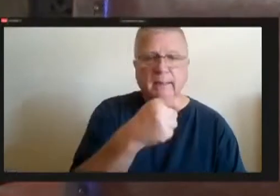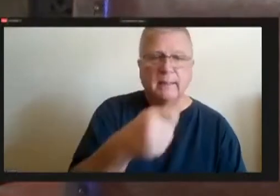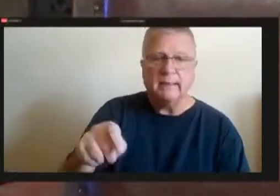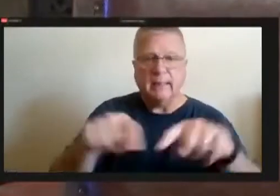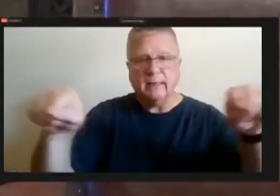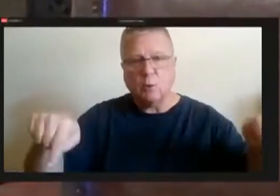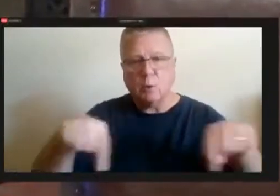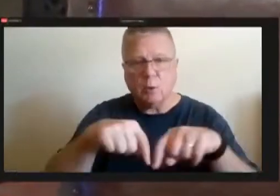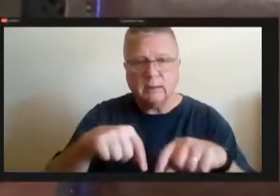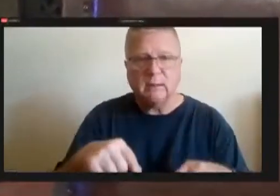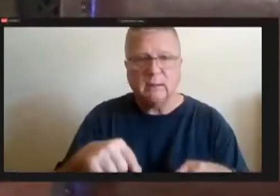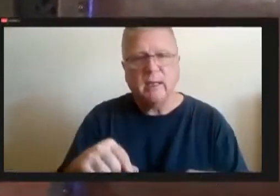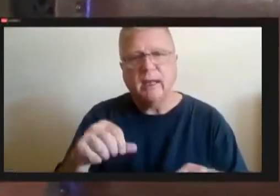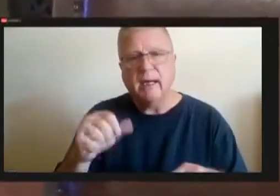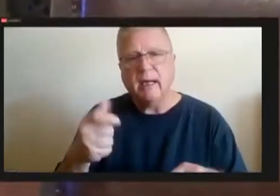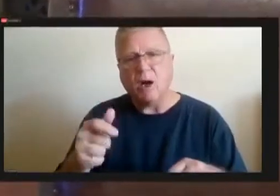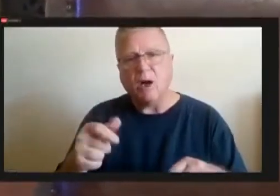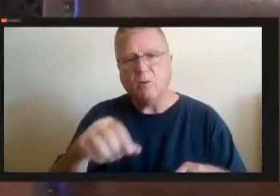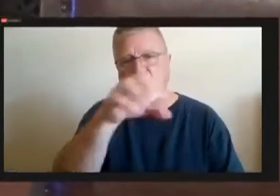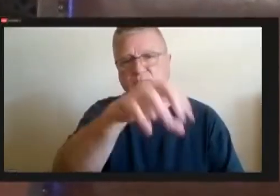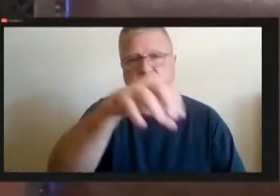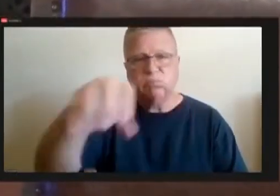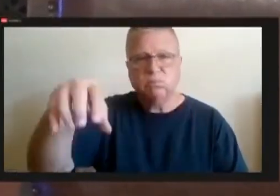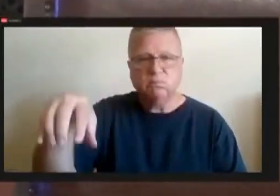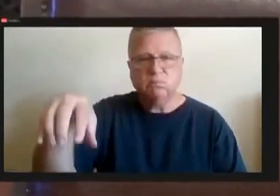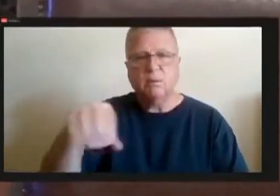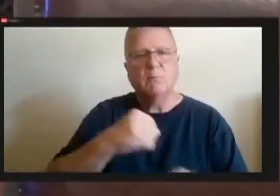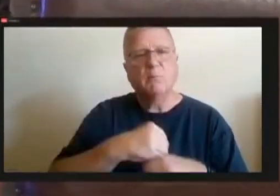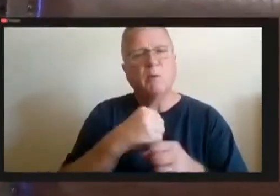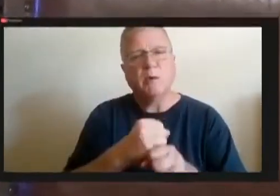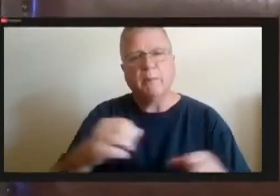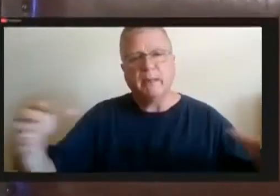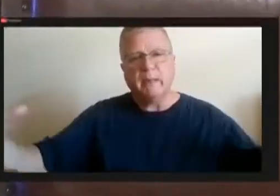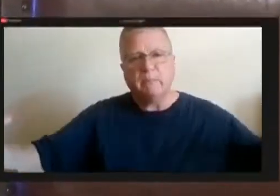we'd like to do is recreate that as a total campus where all the